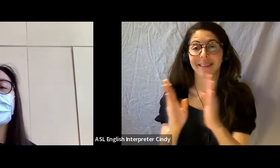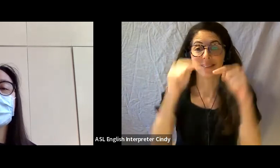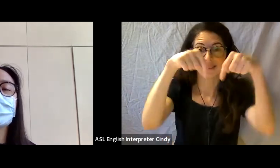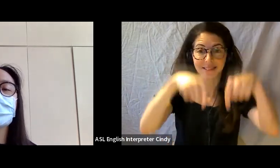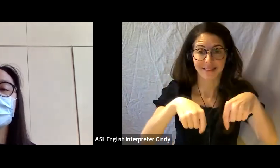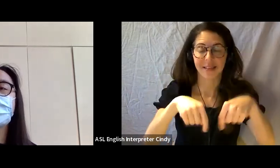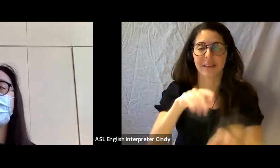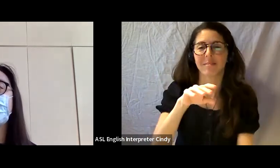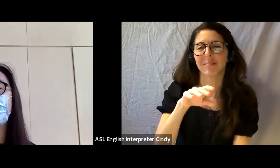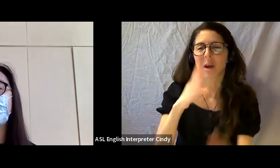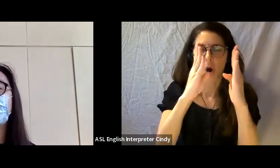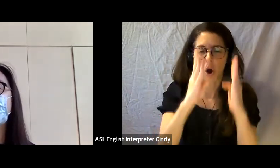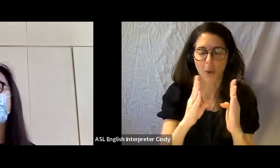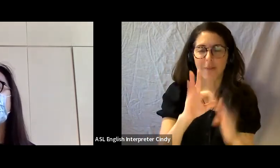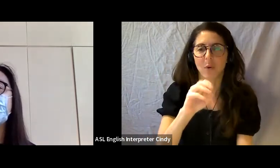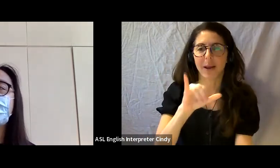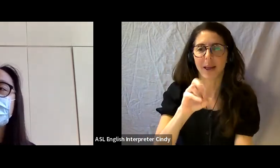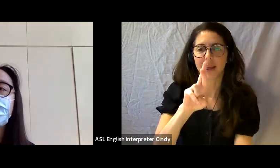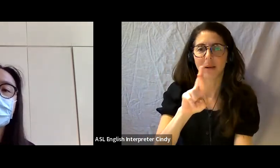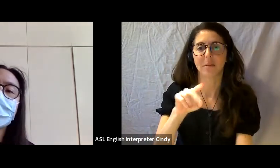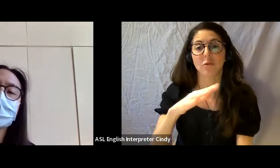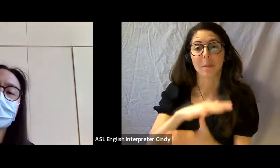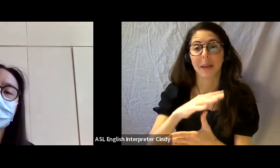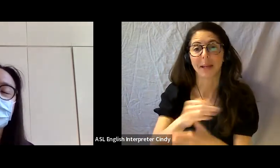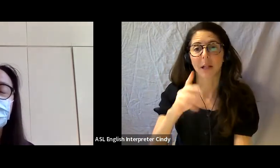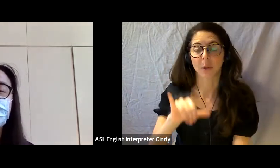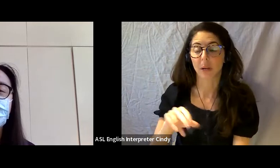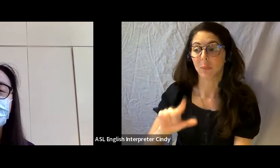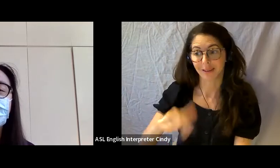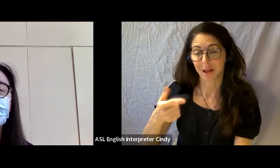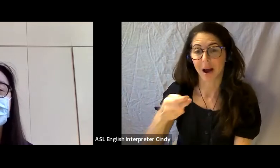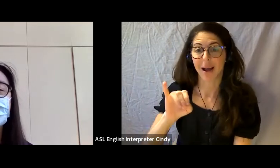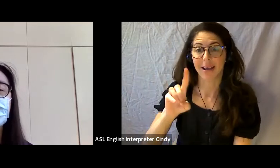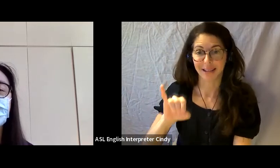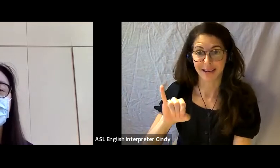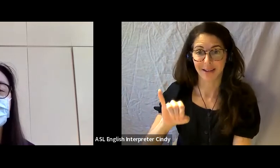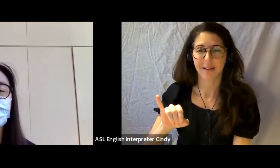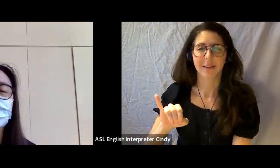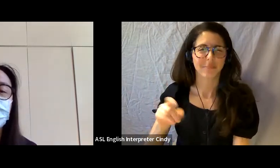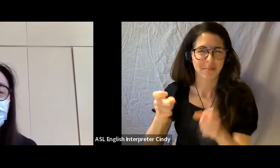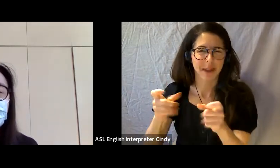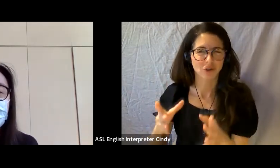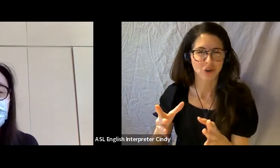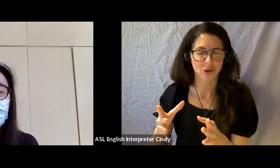And we can do a bit of a tour with Heidi Persuad, our gallery manager, who can answer more questions about the space.